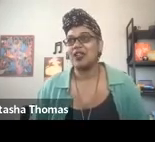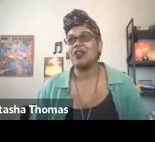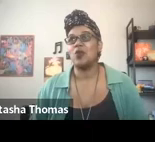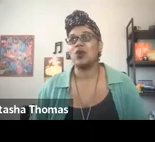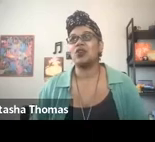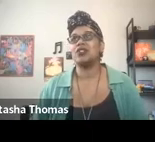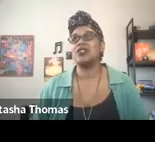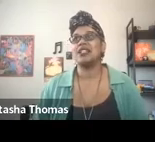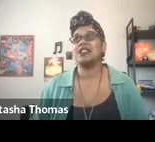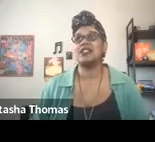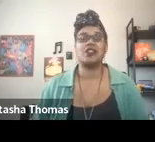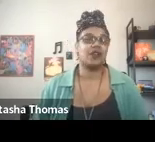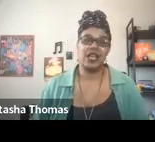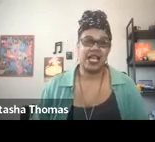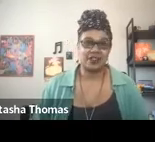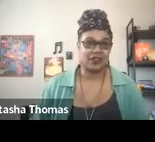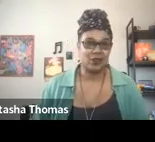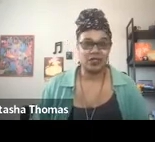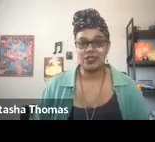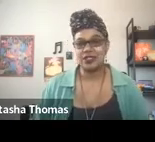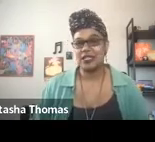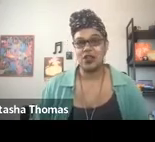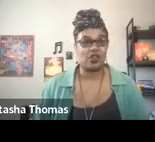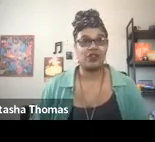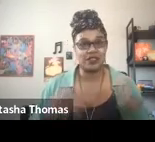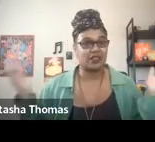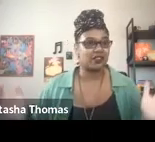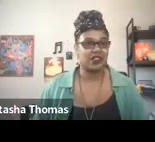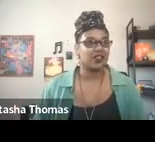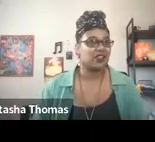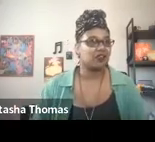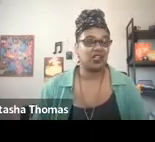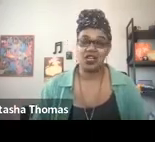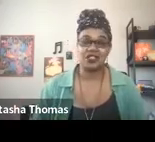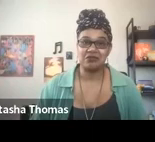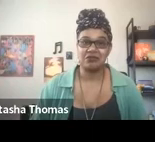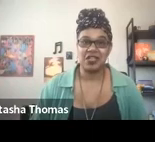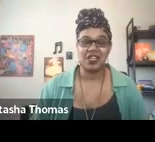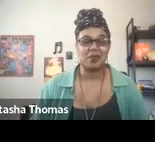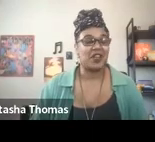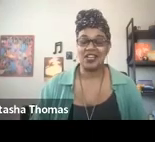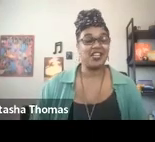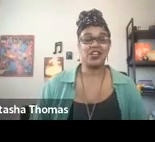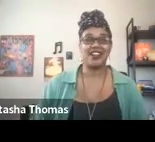We live in a world that still very actively wants to see all of us gone not here,